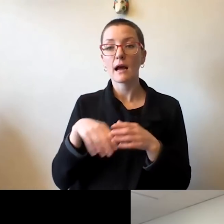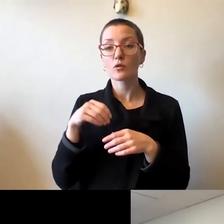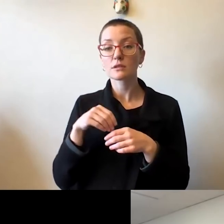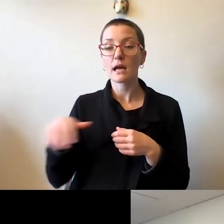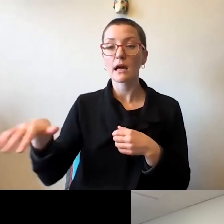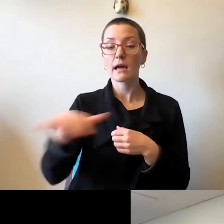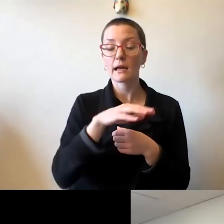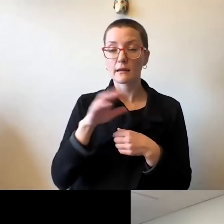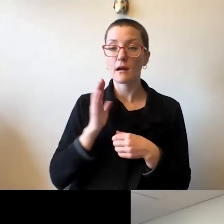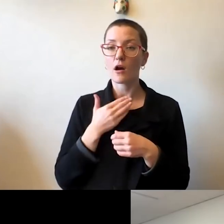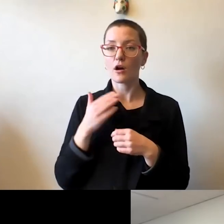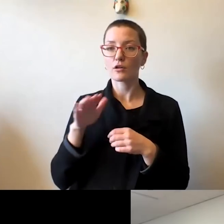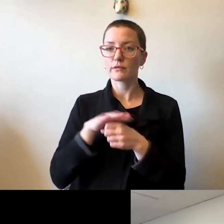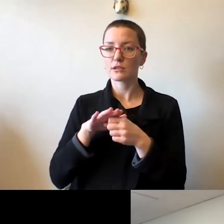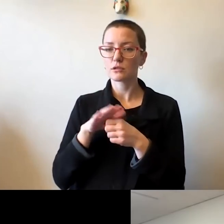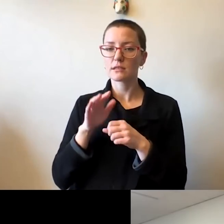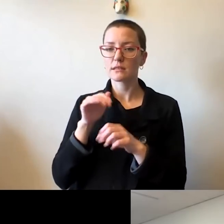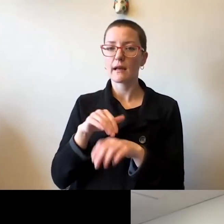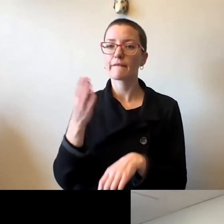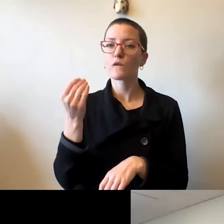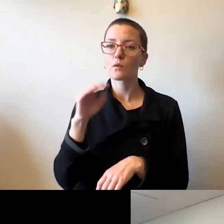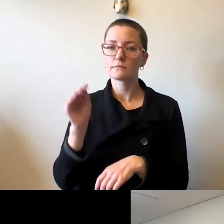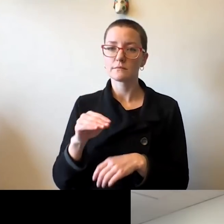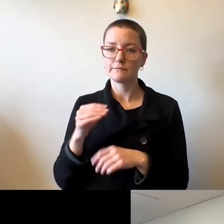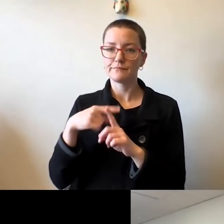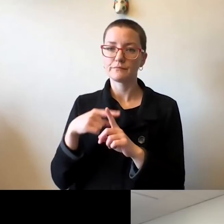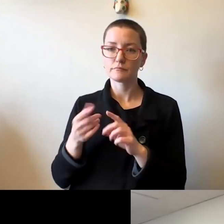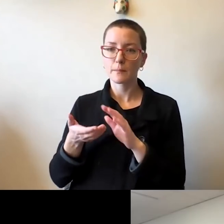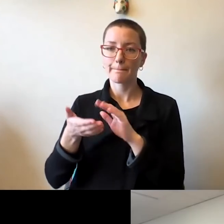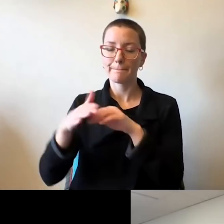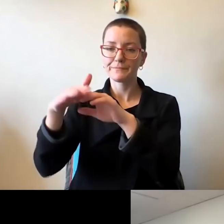And you know from because of this of the thorough way